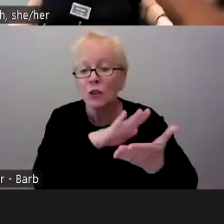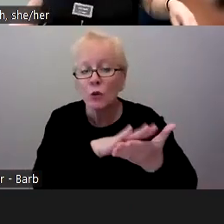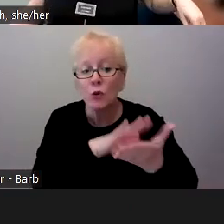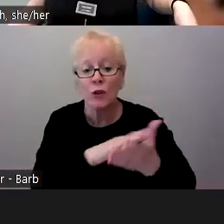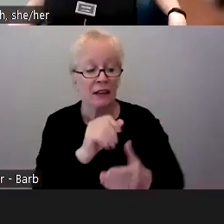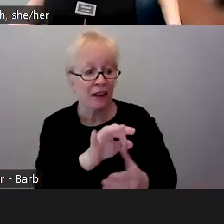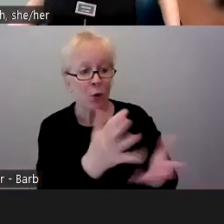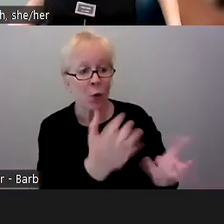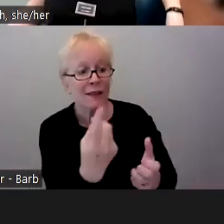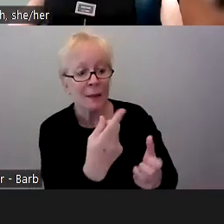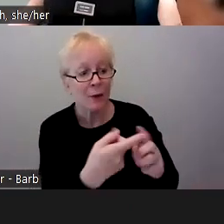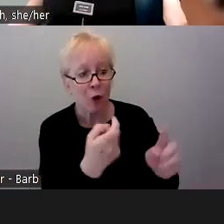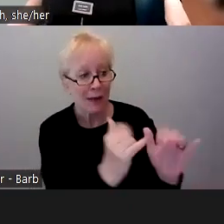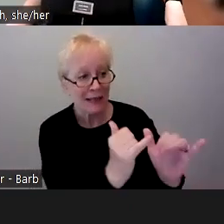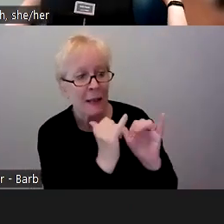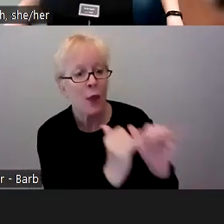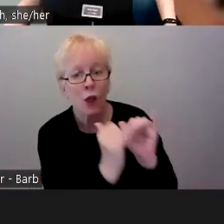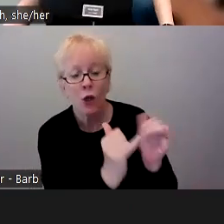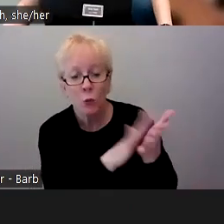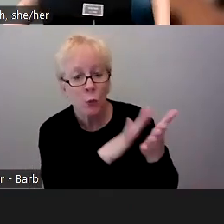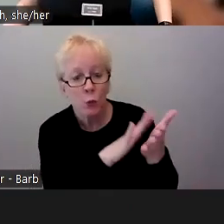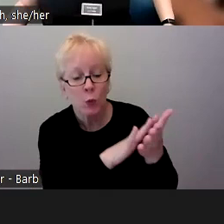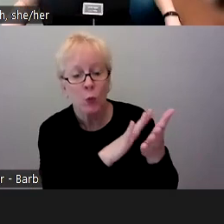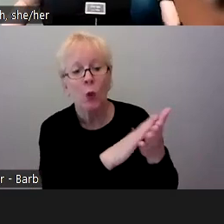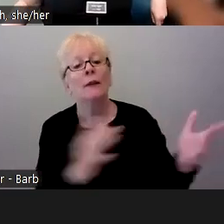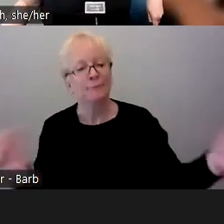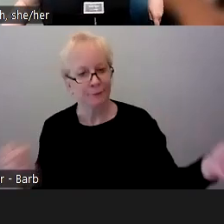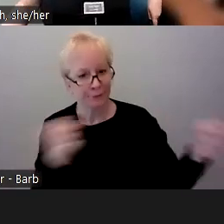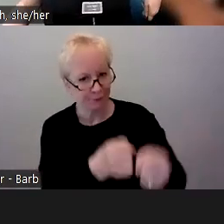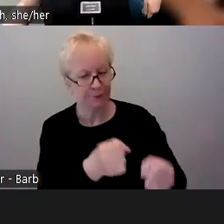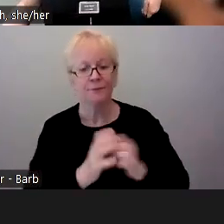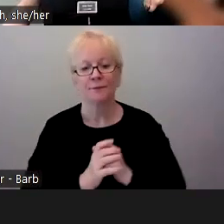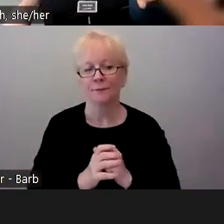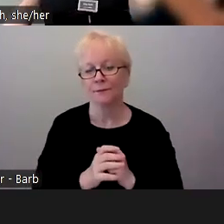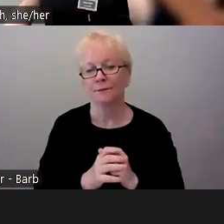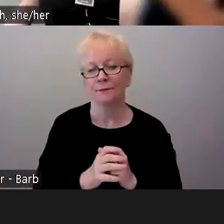someone from a similar type of institutional setup, we do our best to do that, or perhaps